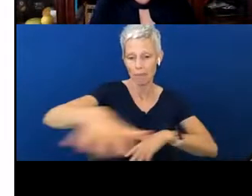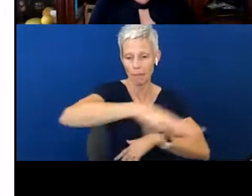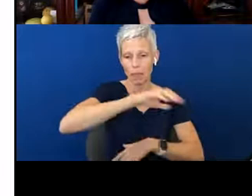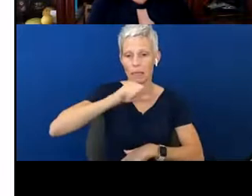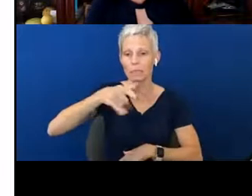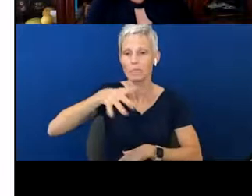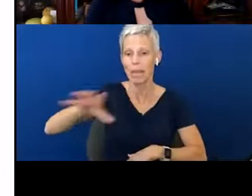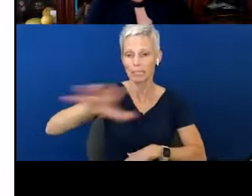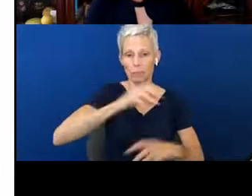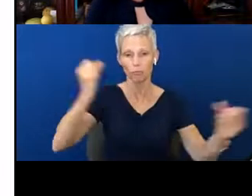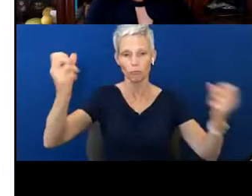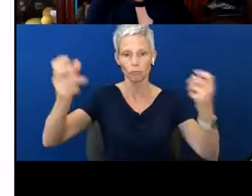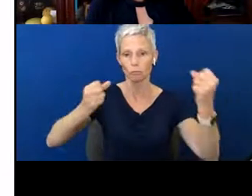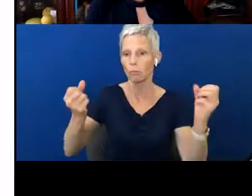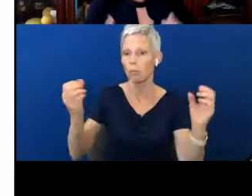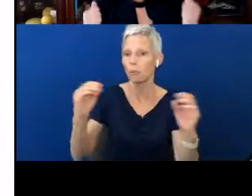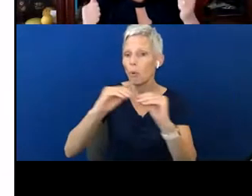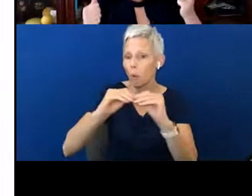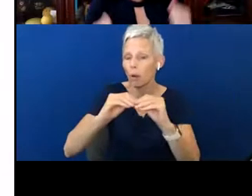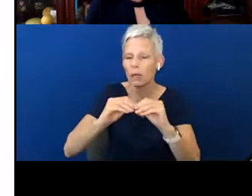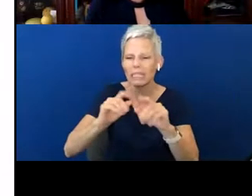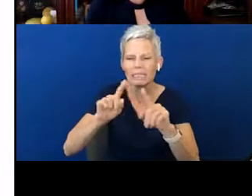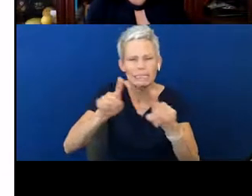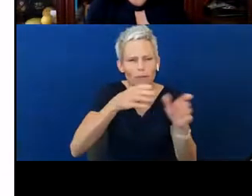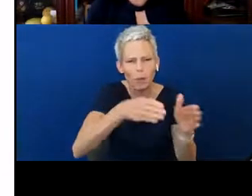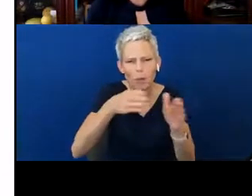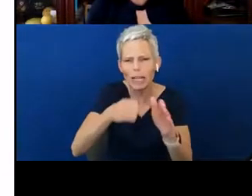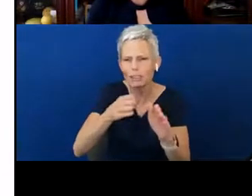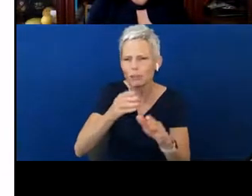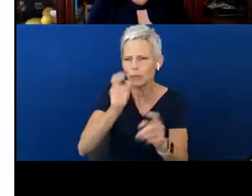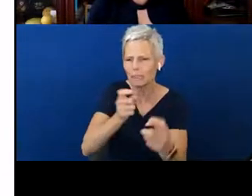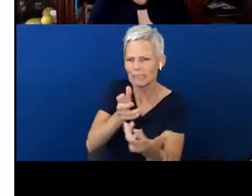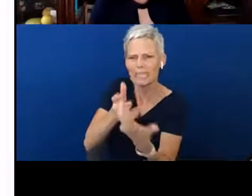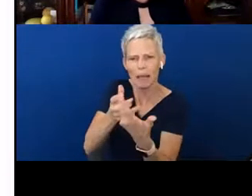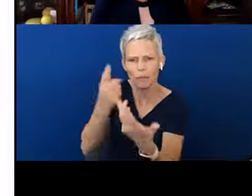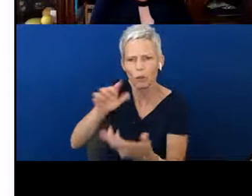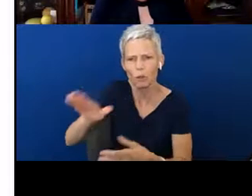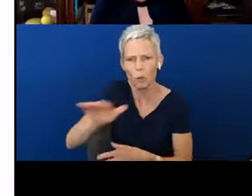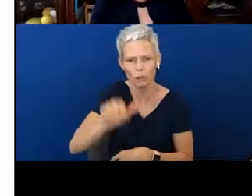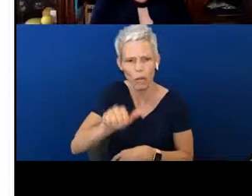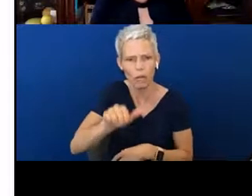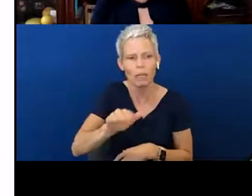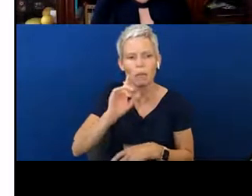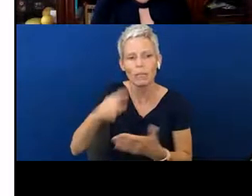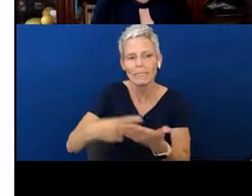adapt and, and do these things with our child. We've talked a lot about facial expressions.